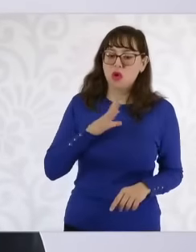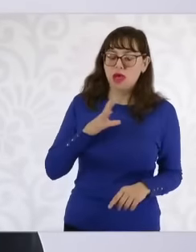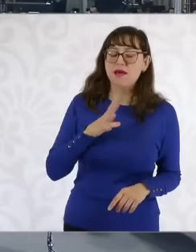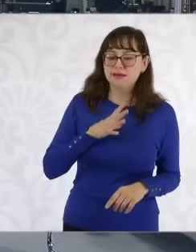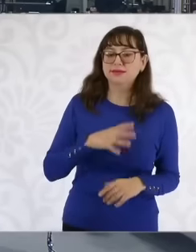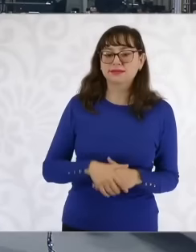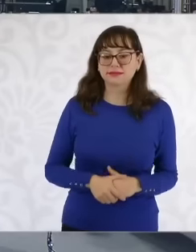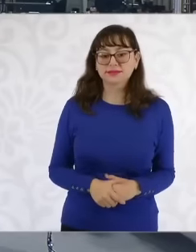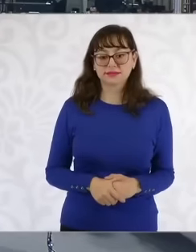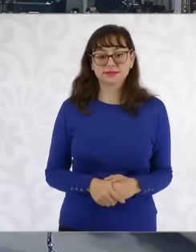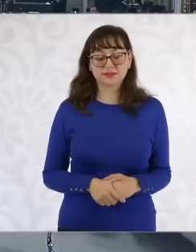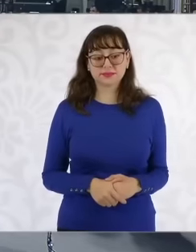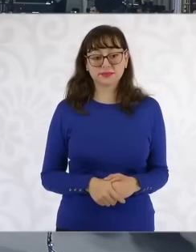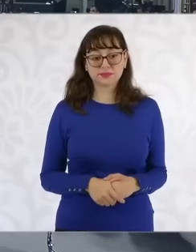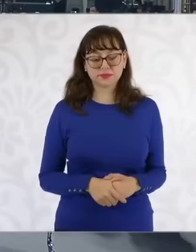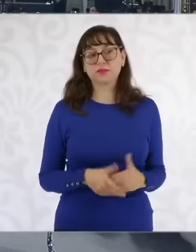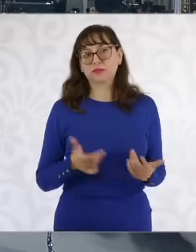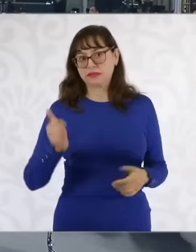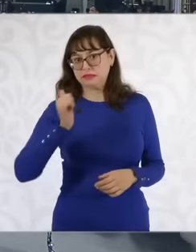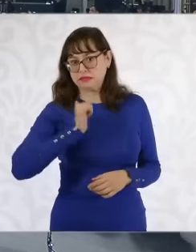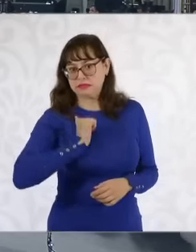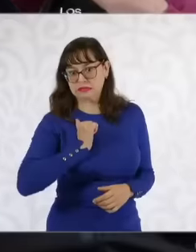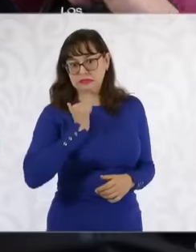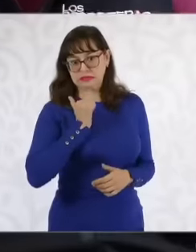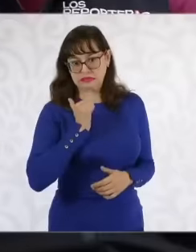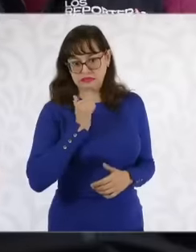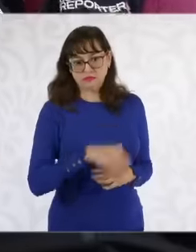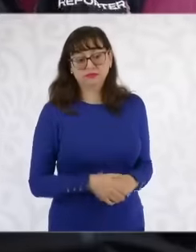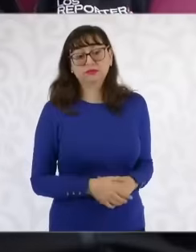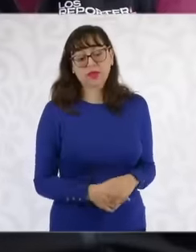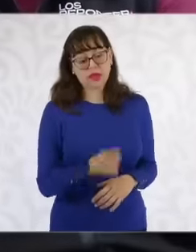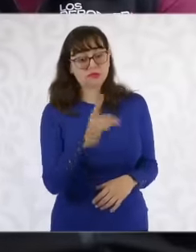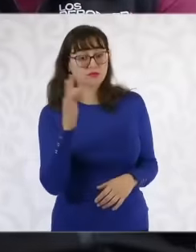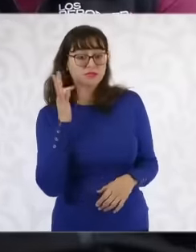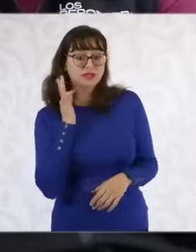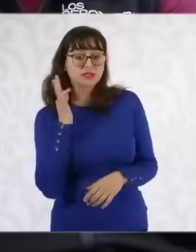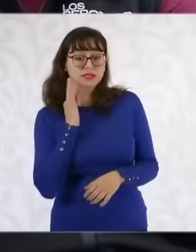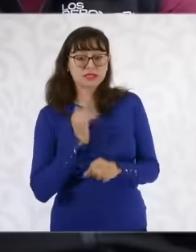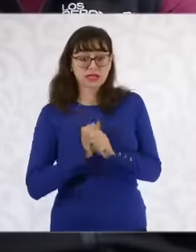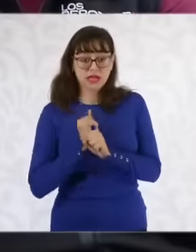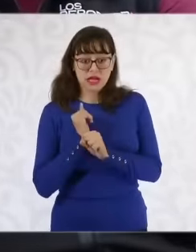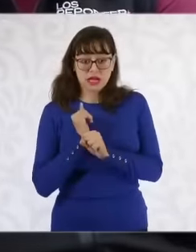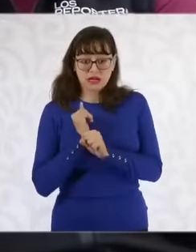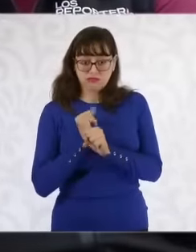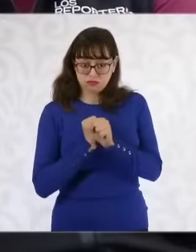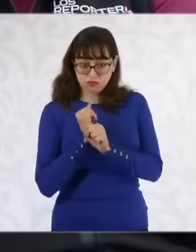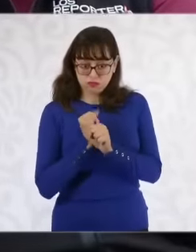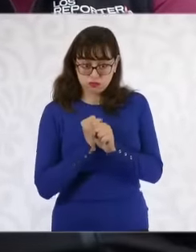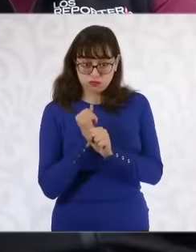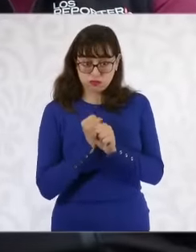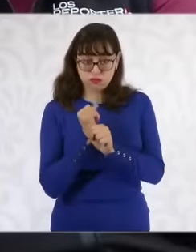also taking advantage of the investigations that you are having. How are you handling the case of